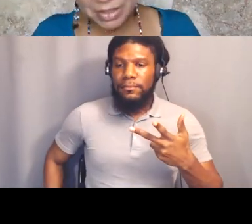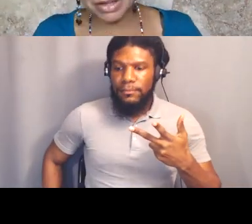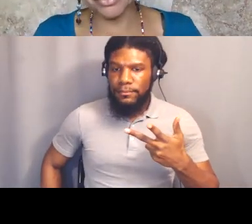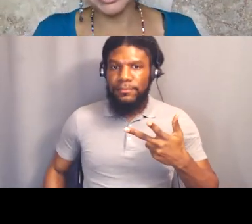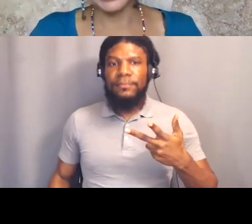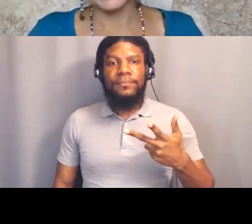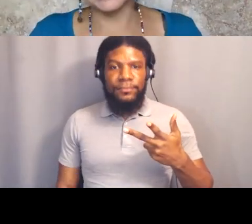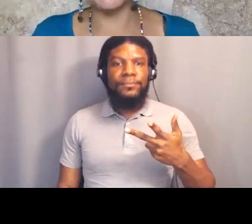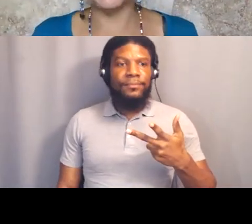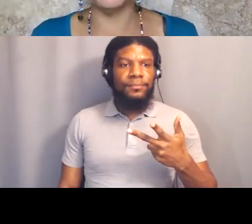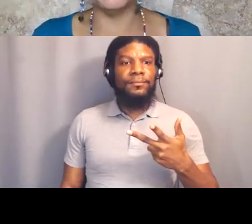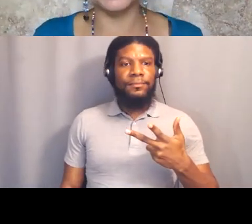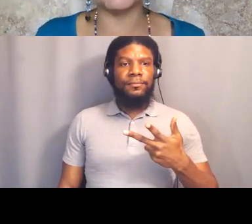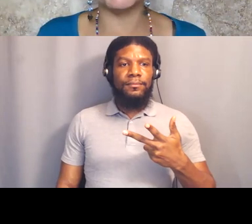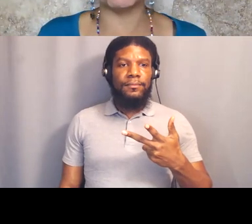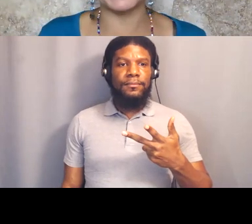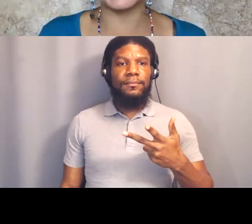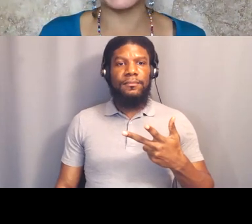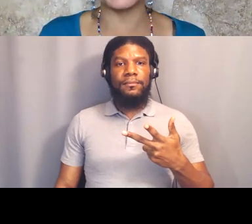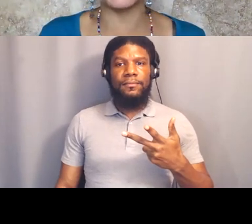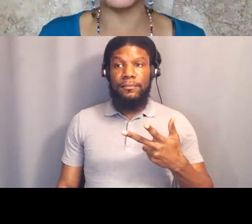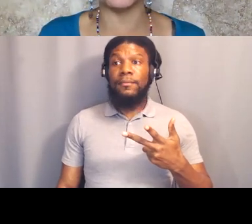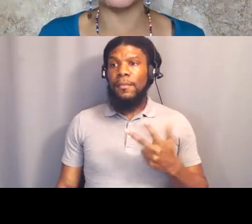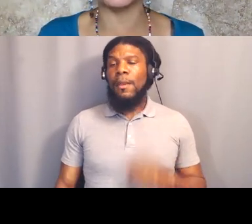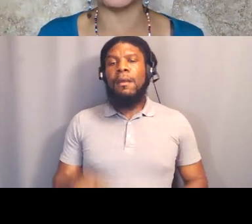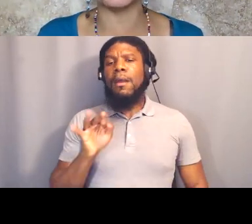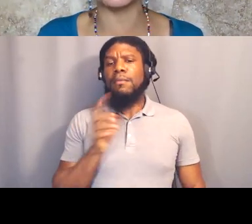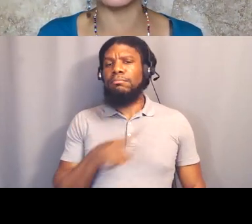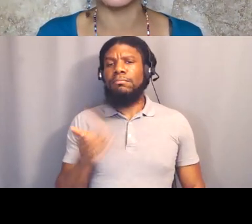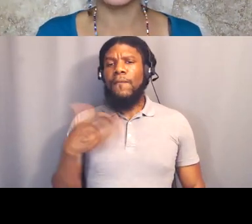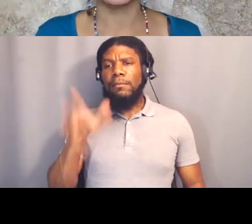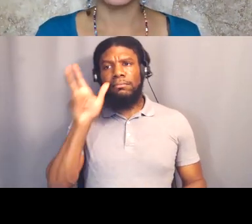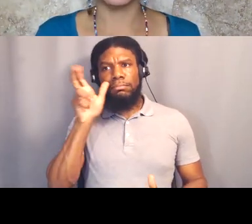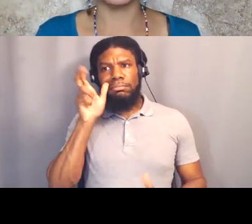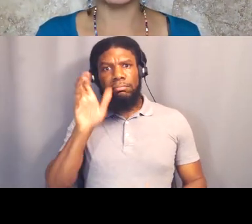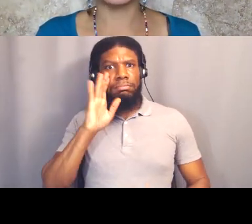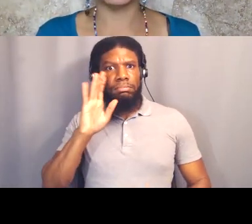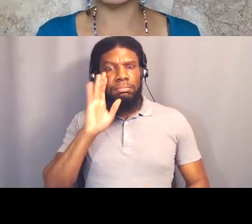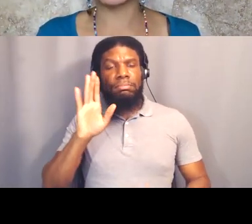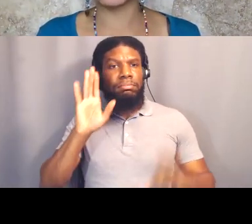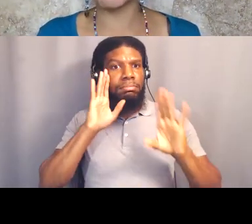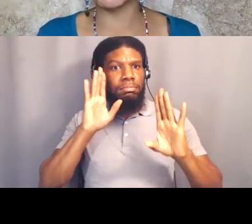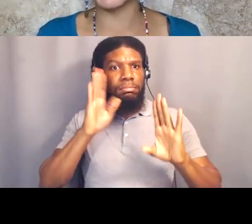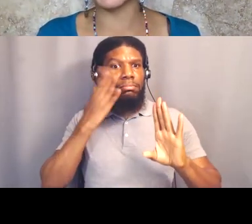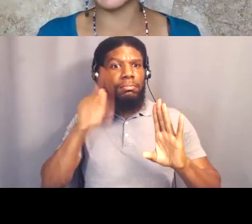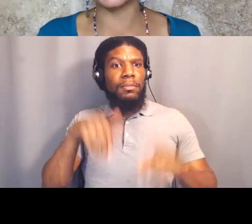So if you, I have been paying attention, you know Villanueva's, they call him the Trump of LA.